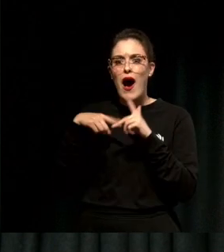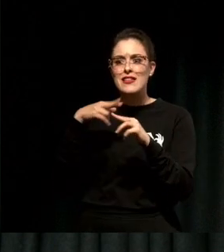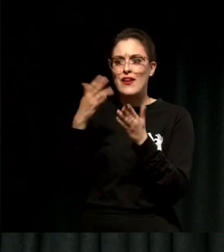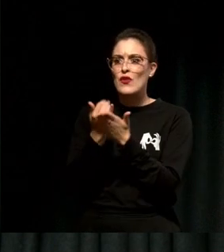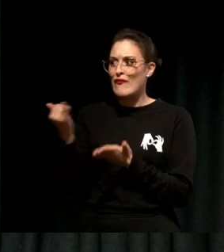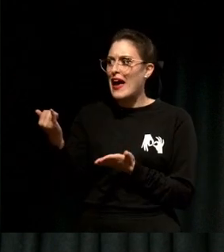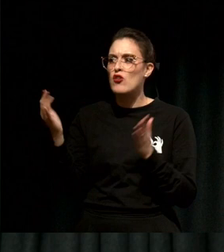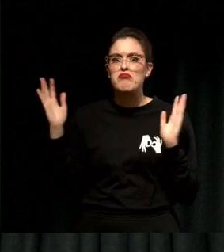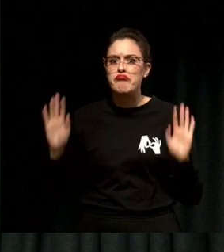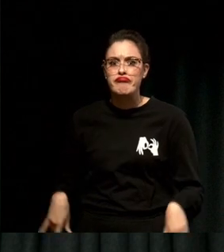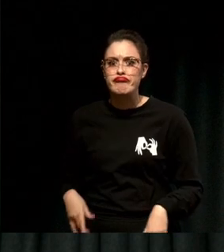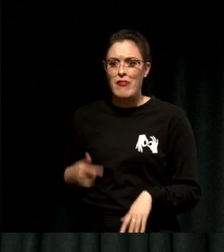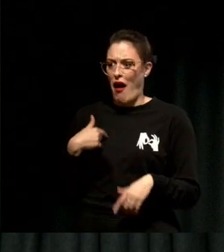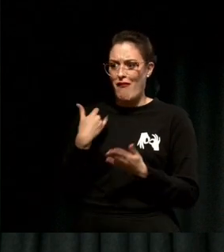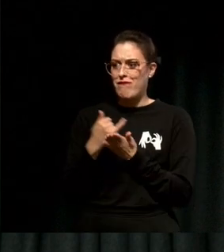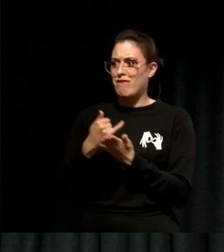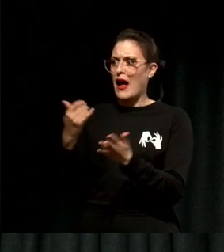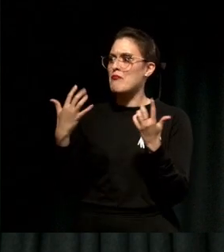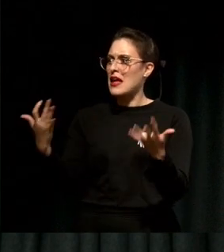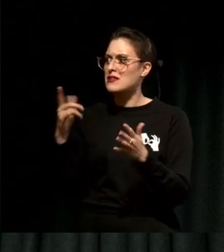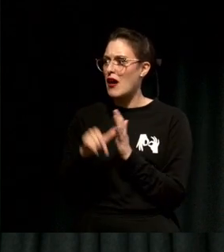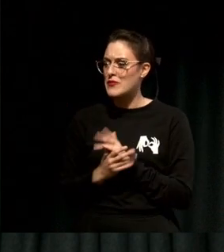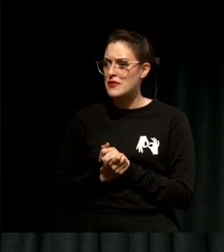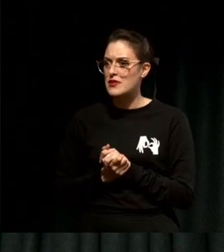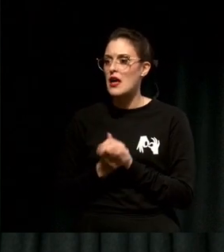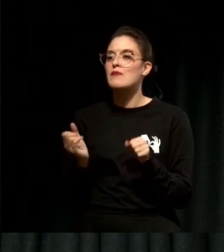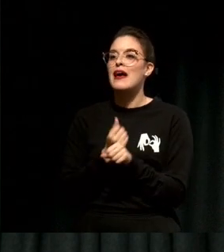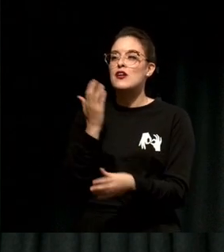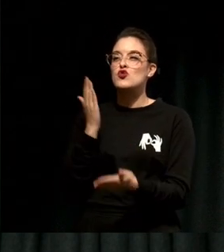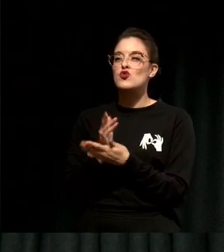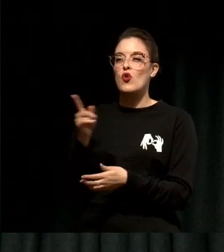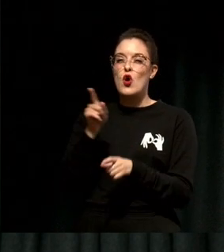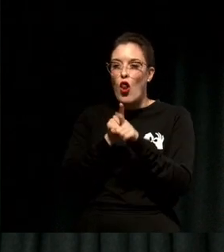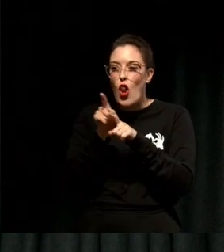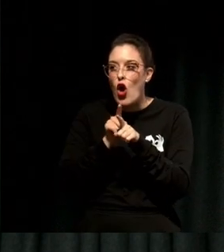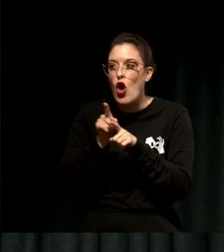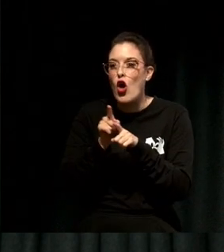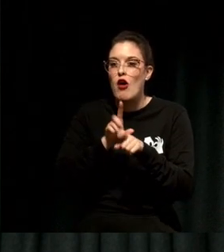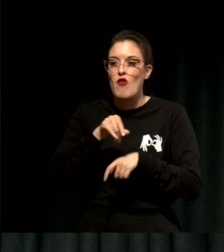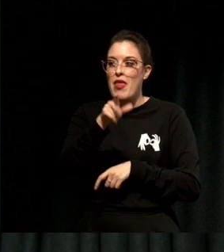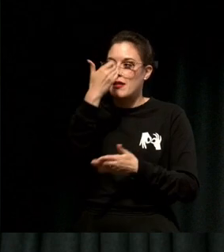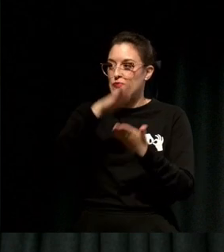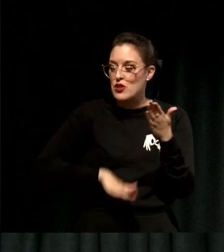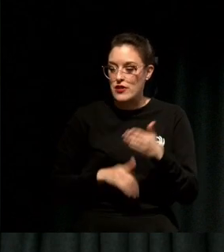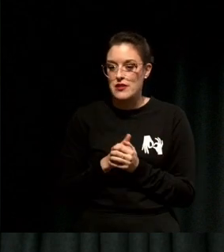the way through and make sure you learn from it and just remember that your journey might take some time and that's okay.